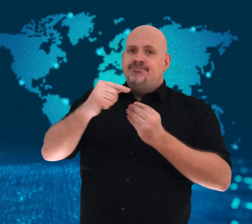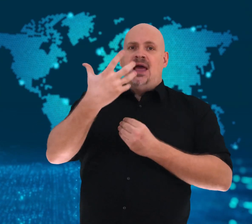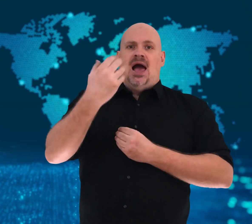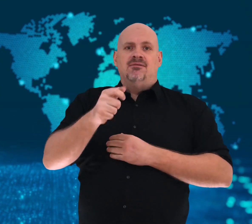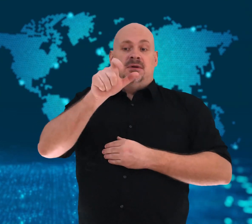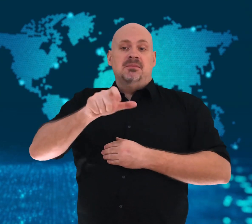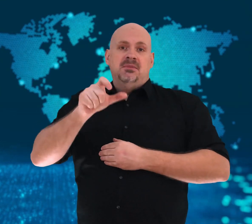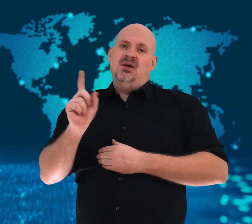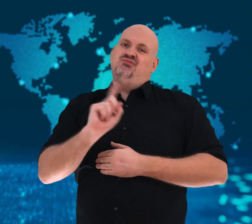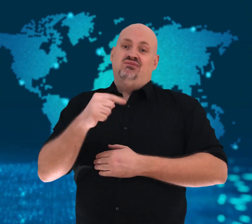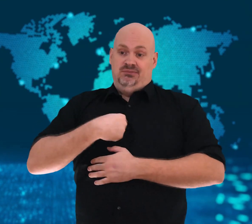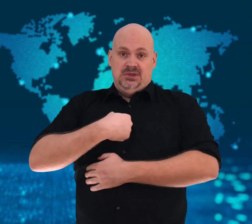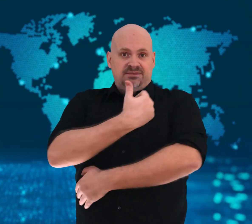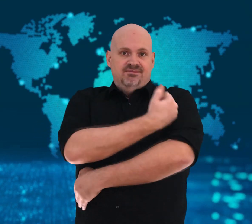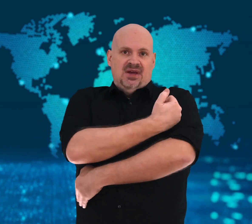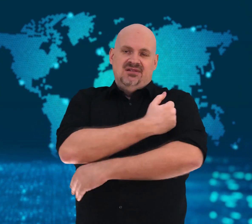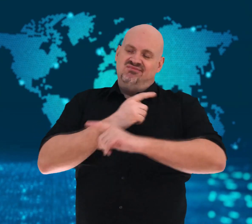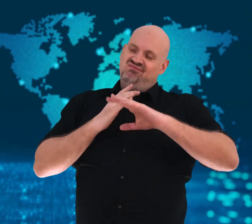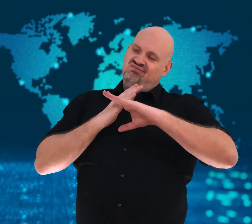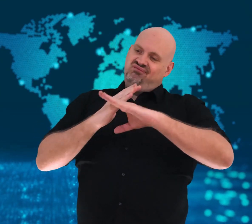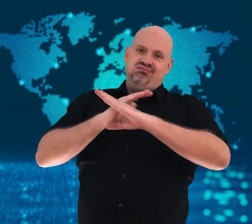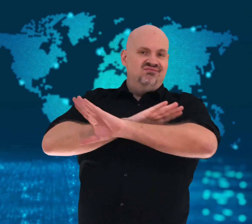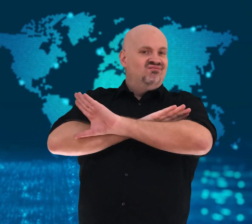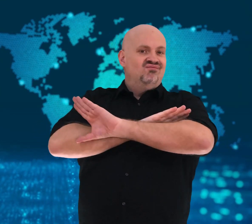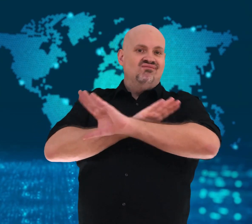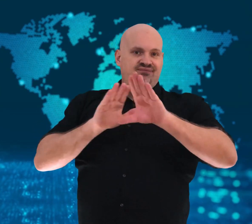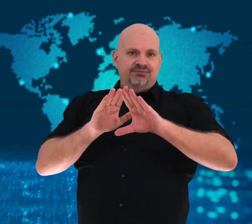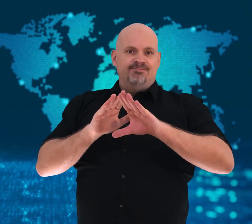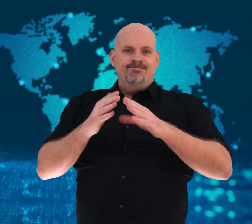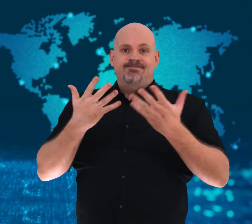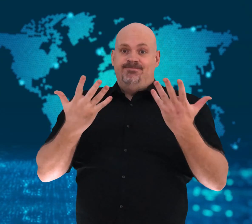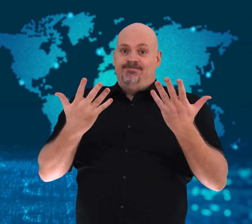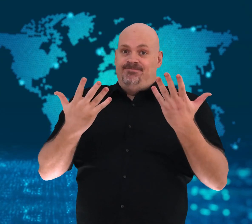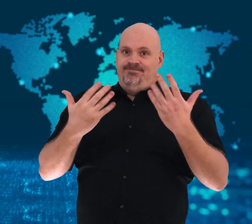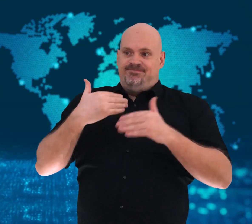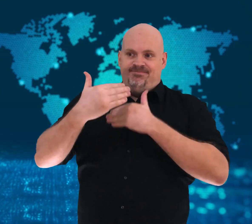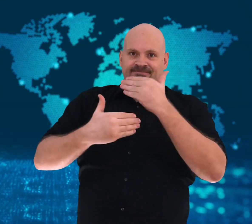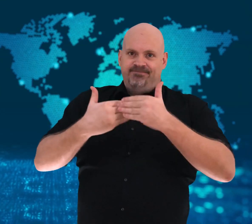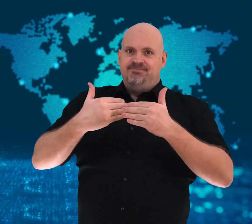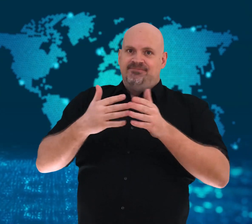are now being fined in some countries.